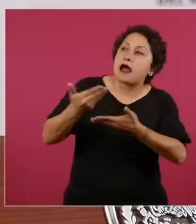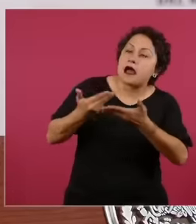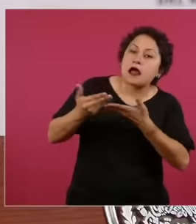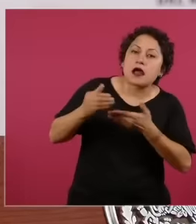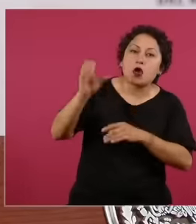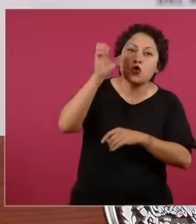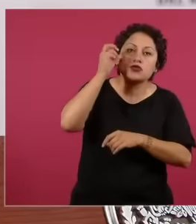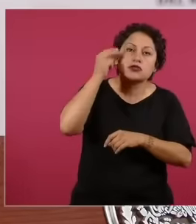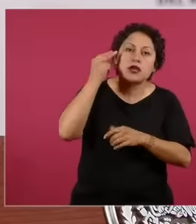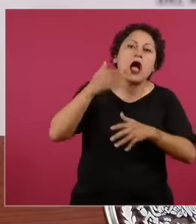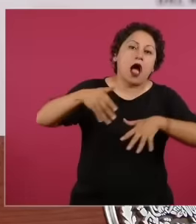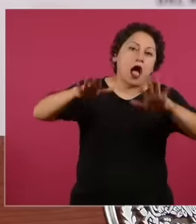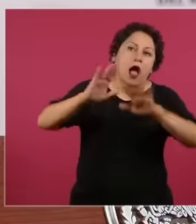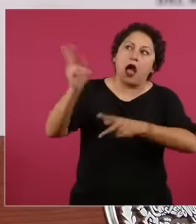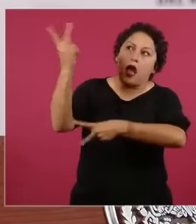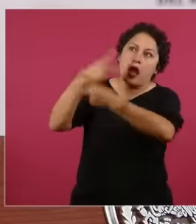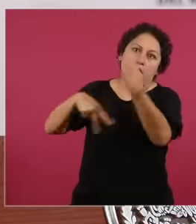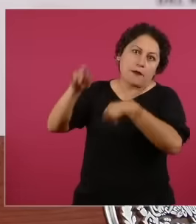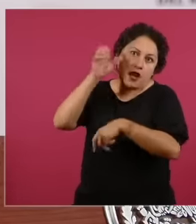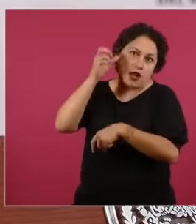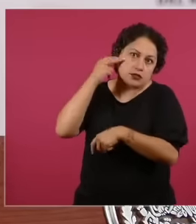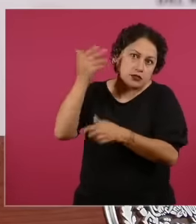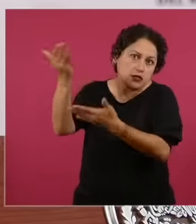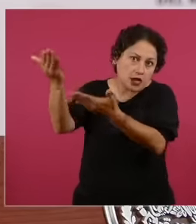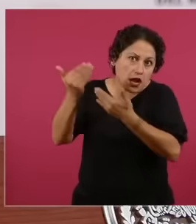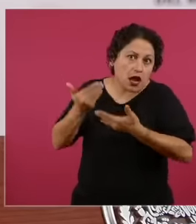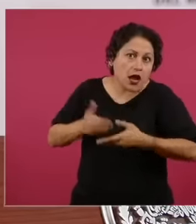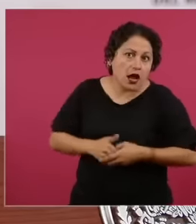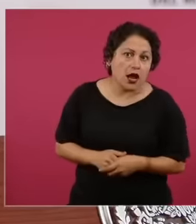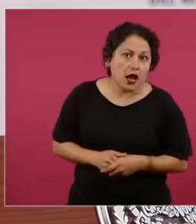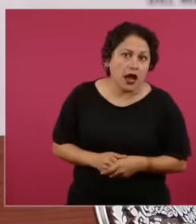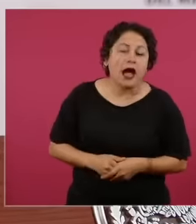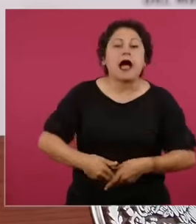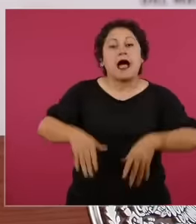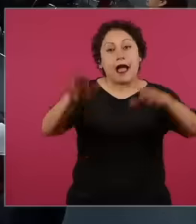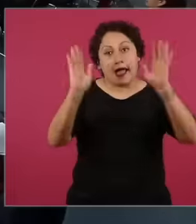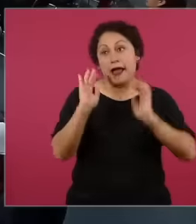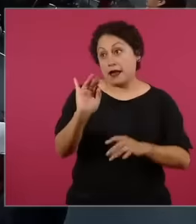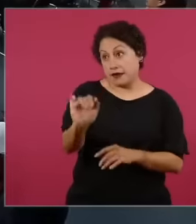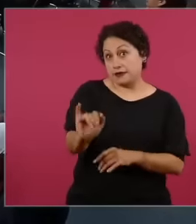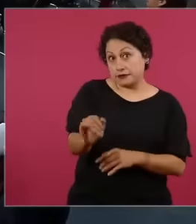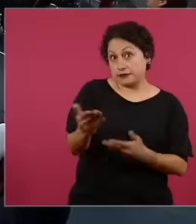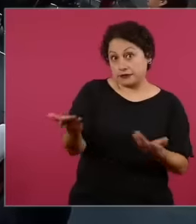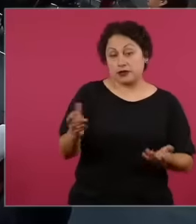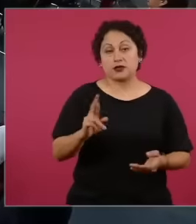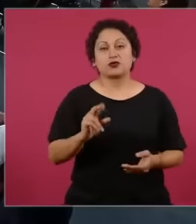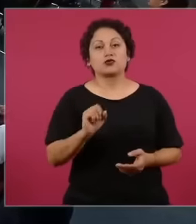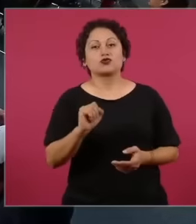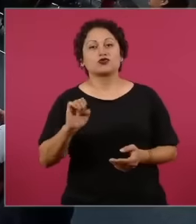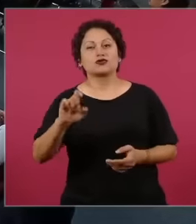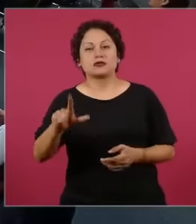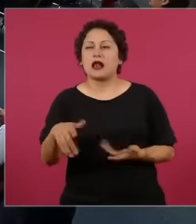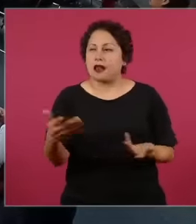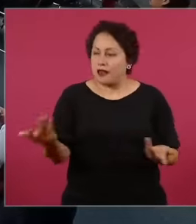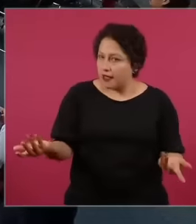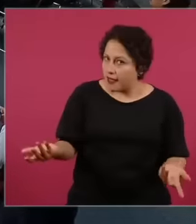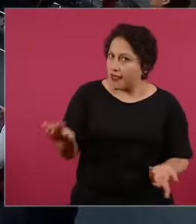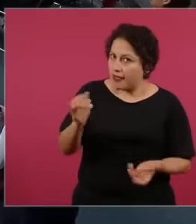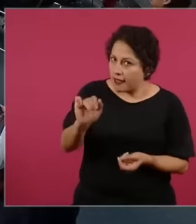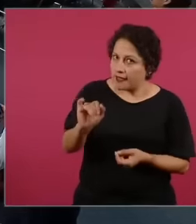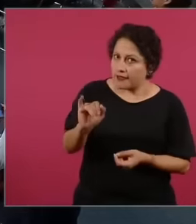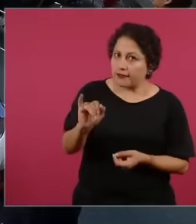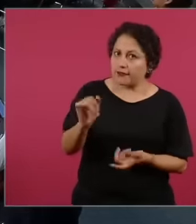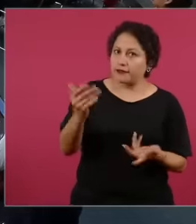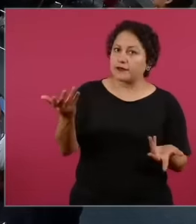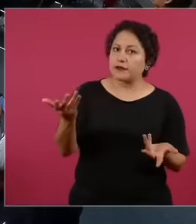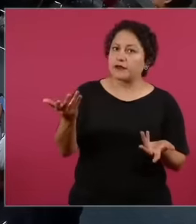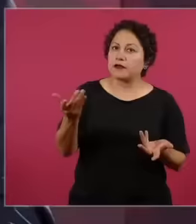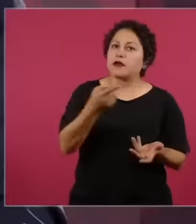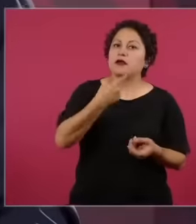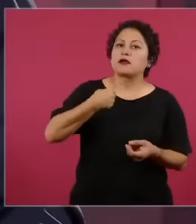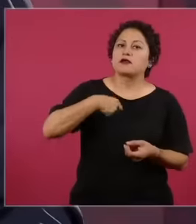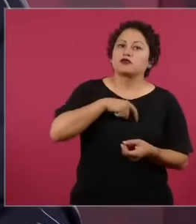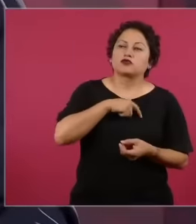those from China also come not Russia Oh yes and that as This is also important, the